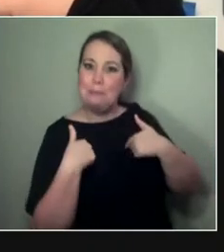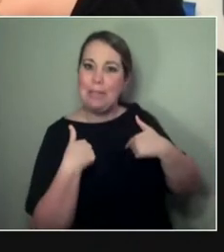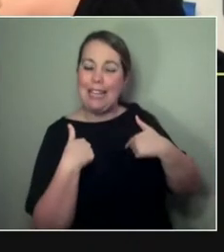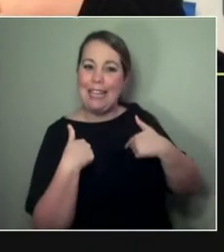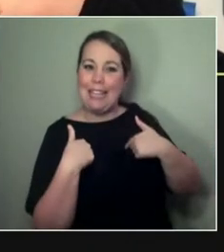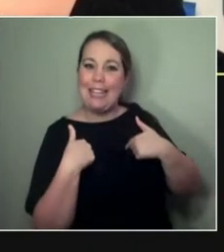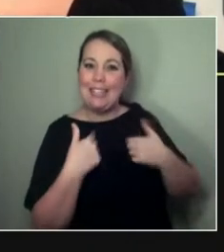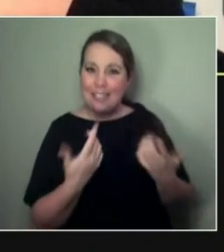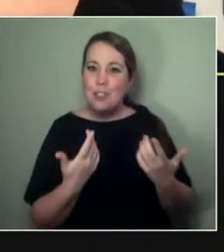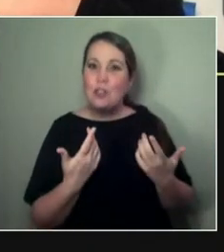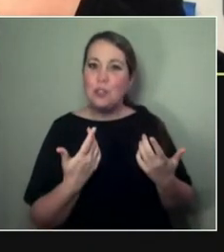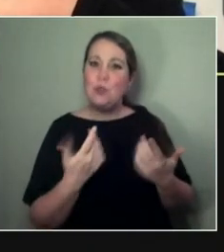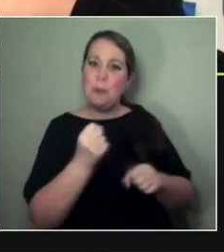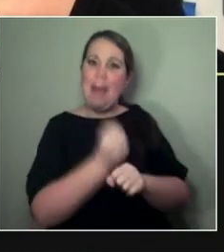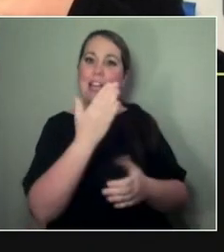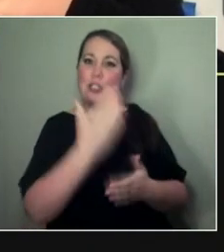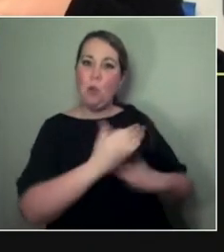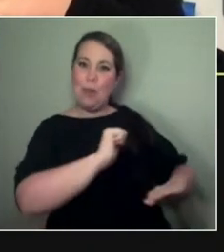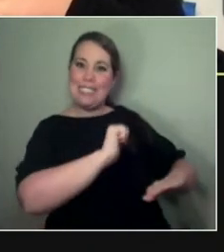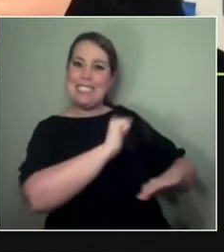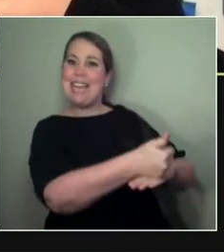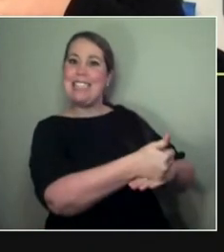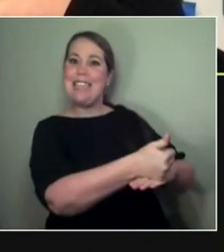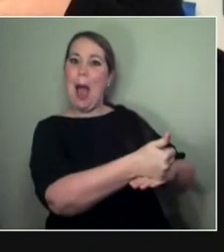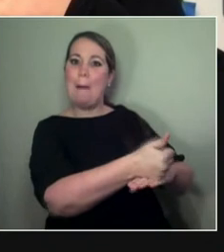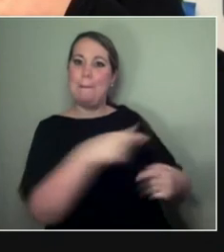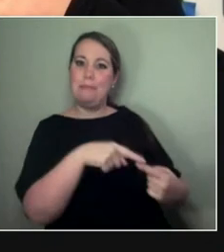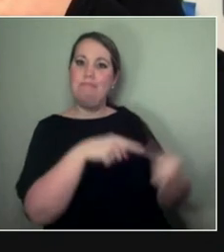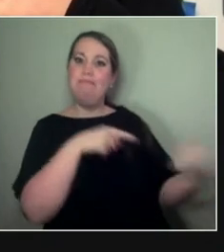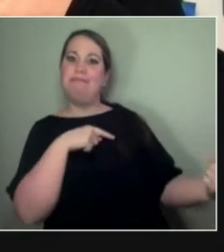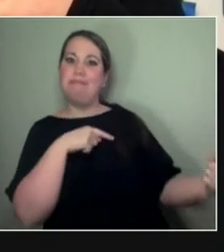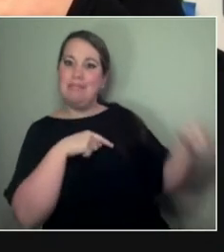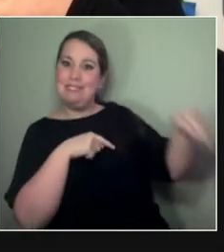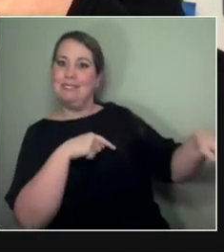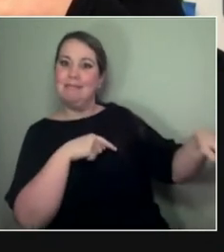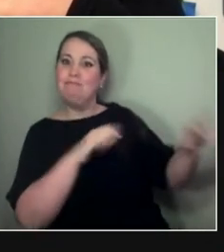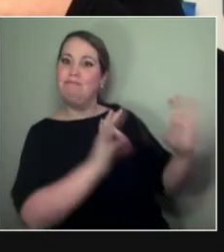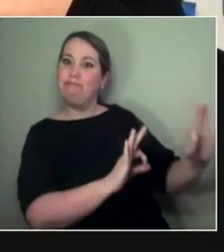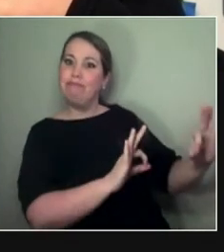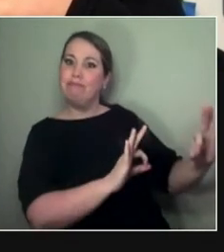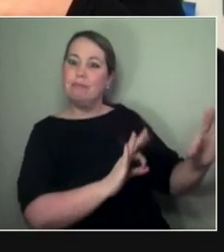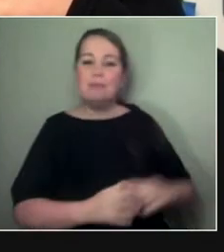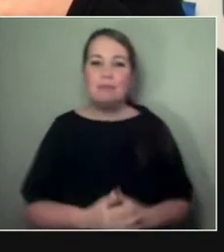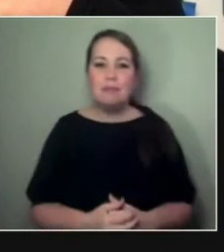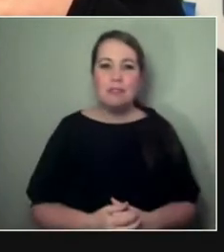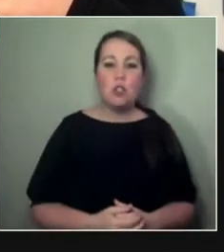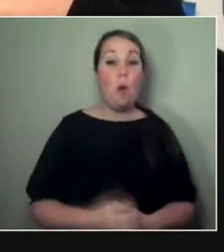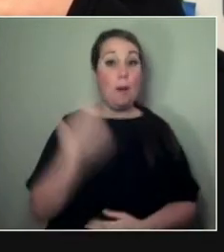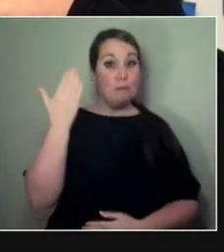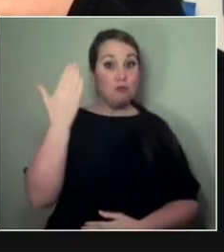(CHUCKLES) Who do you need on the other side of things to make sure you can deliver this? What do you need from the presenter?